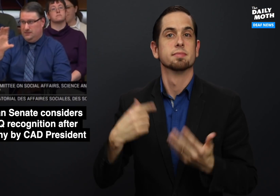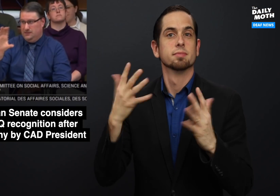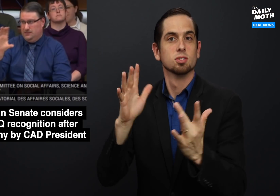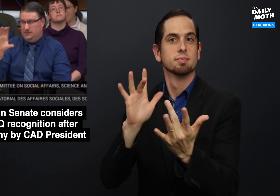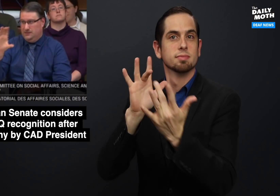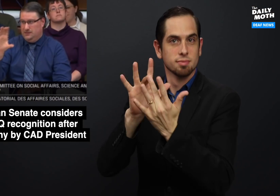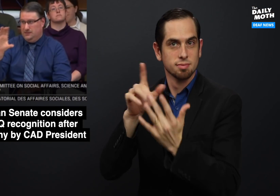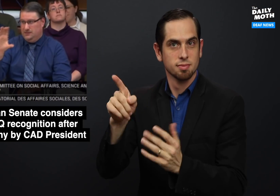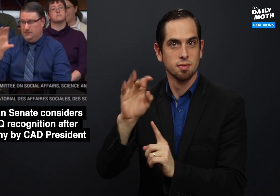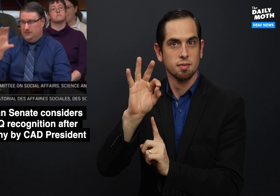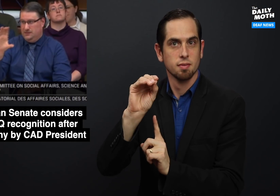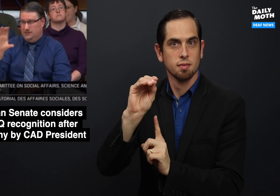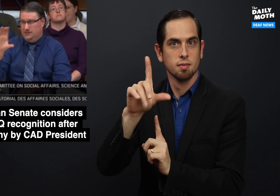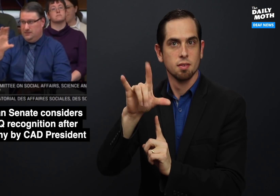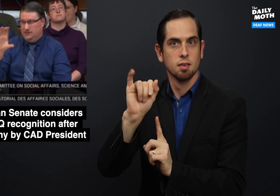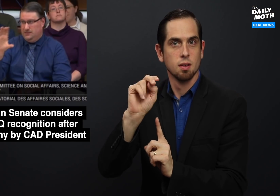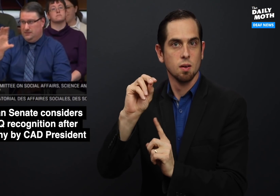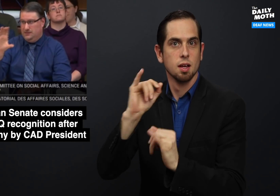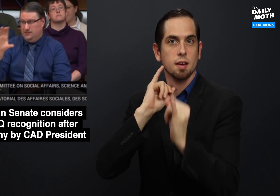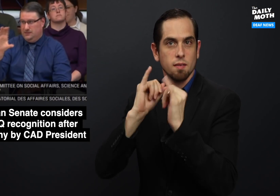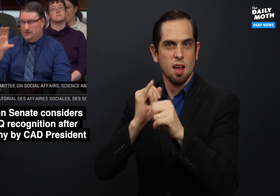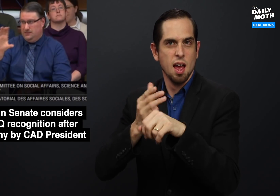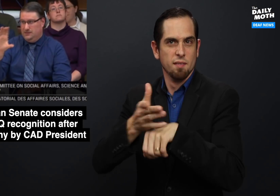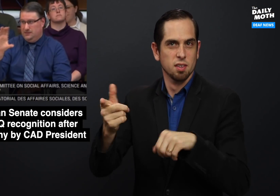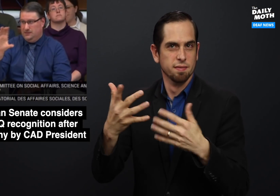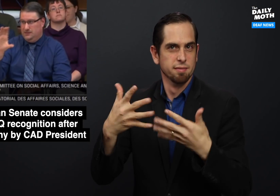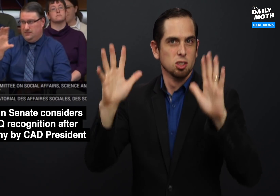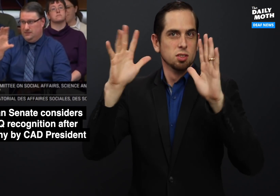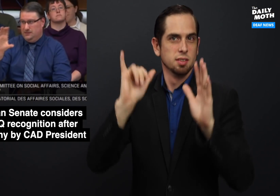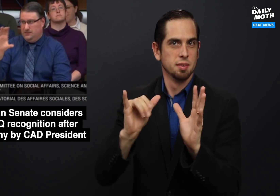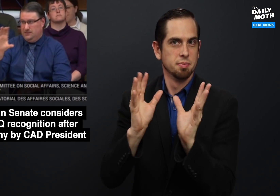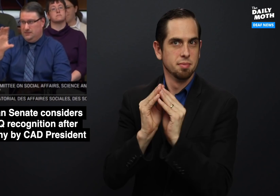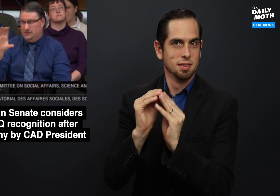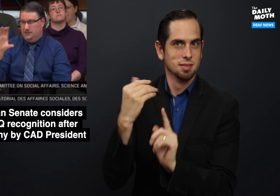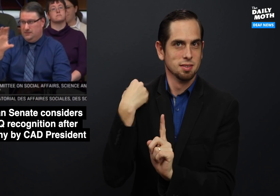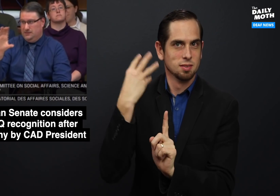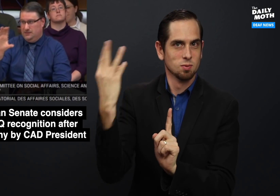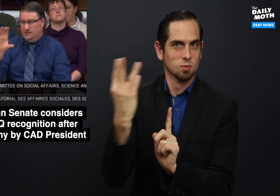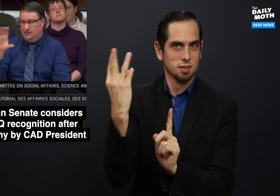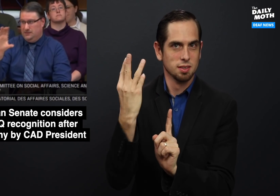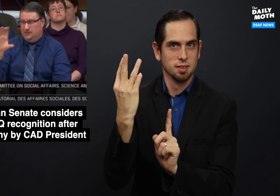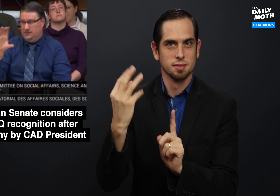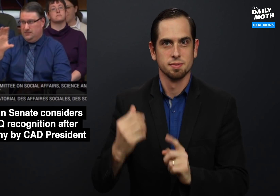I was able to interview Folino after he finished the meeting on Wednesday.